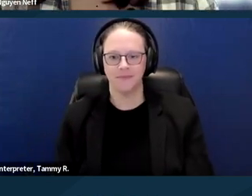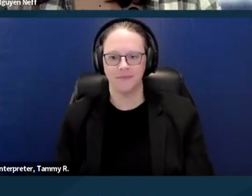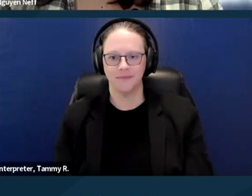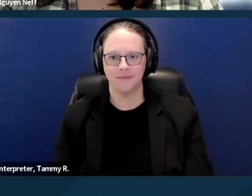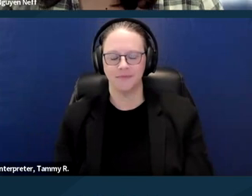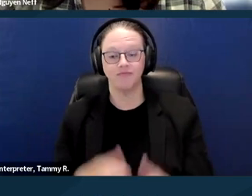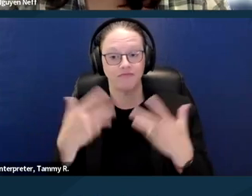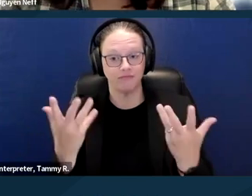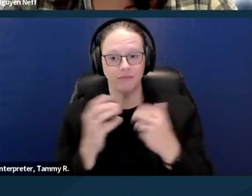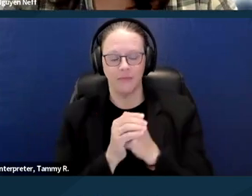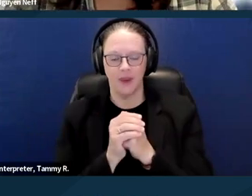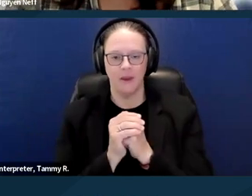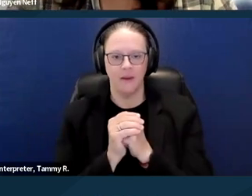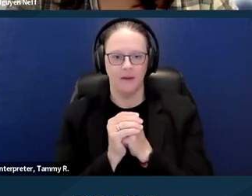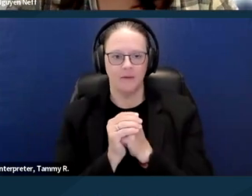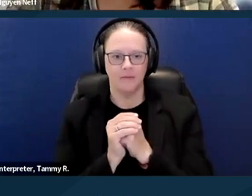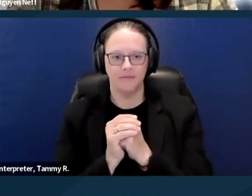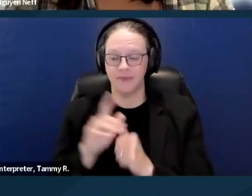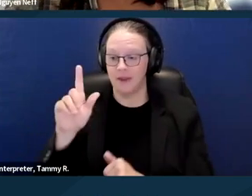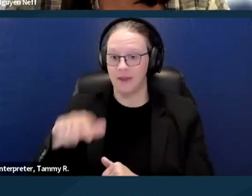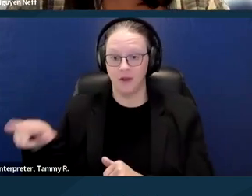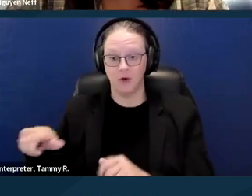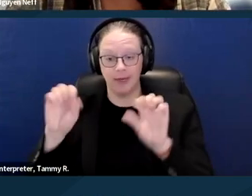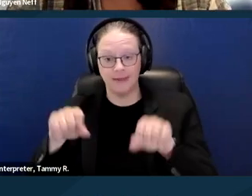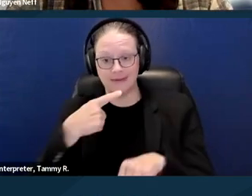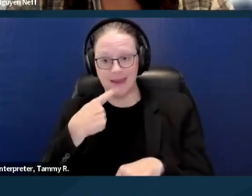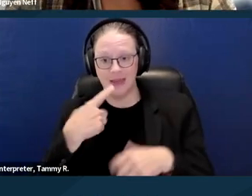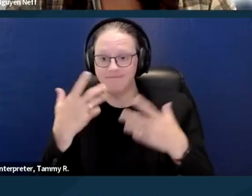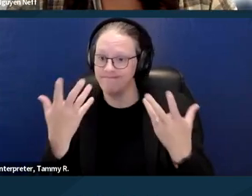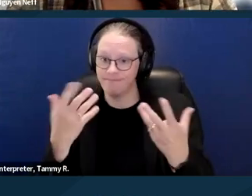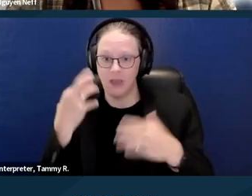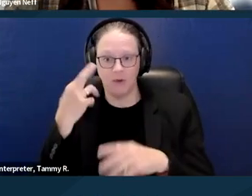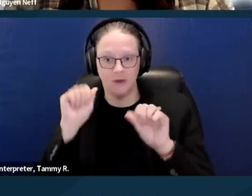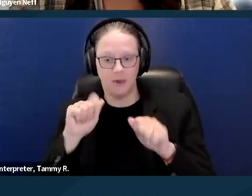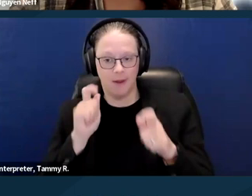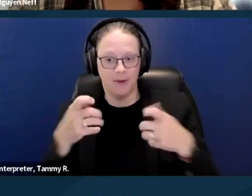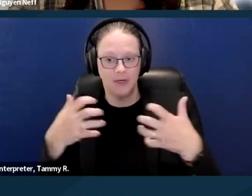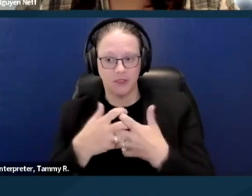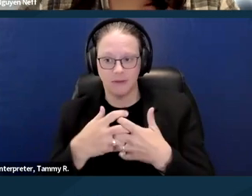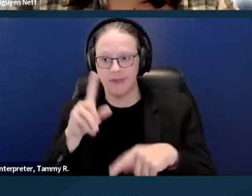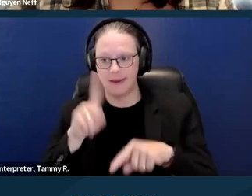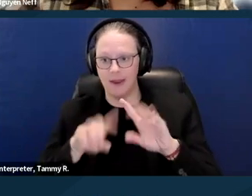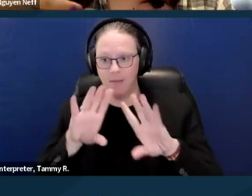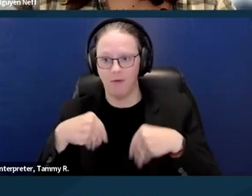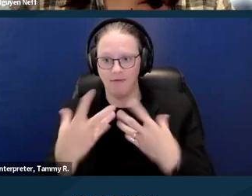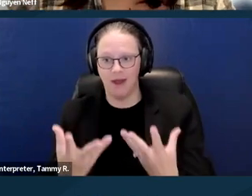So a landlord can claim that a reasonable accommodation cannot be provided because it's an undue financial